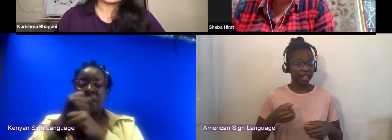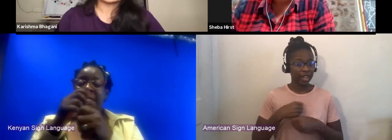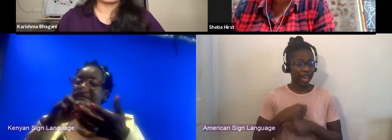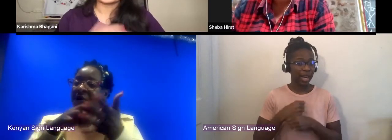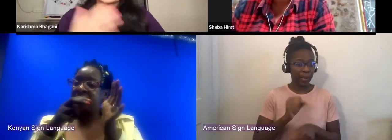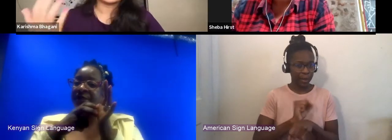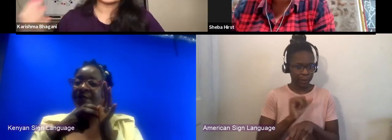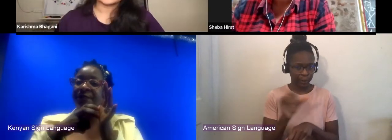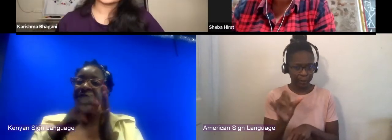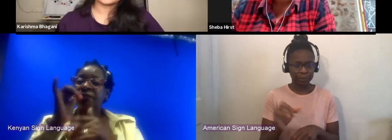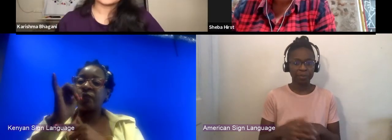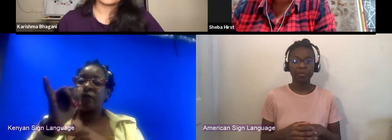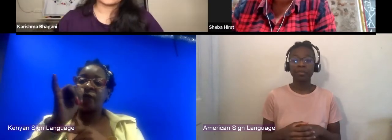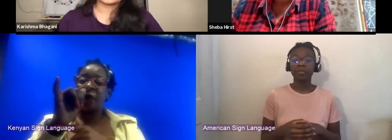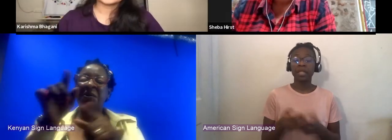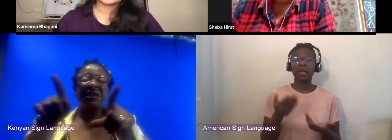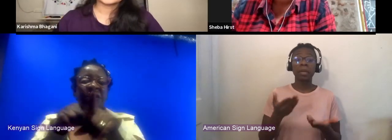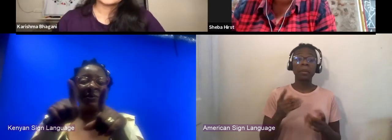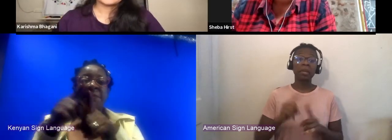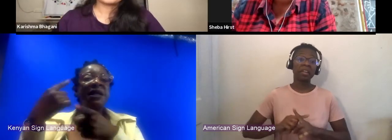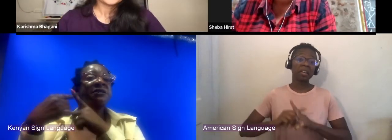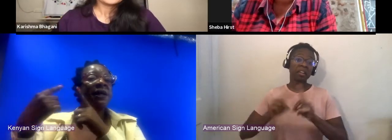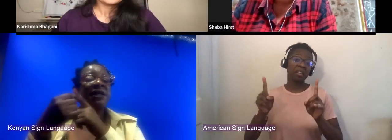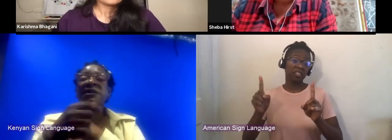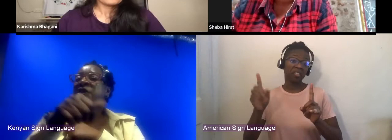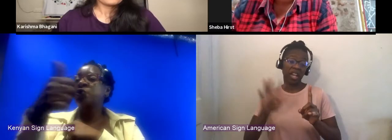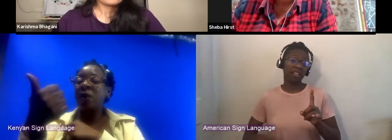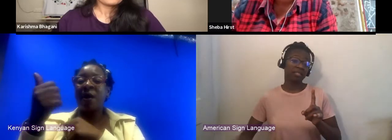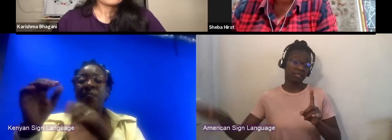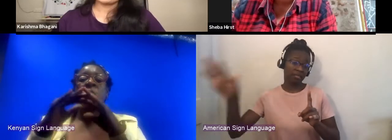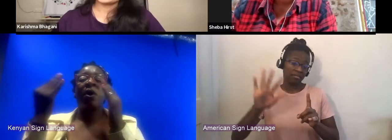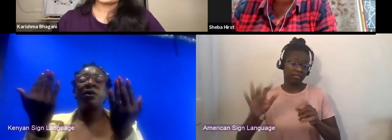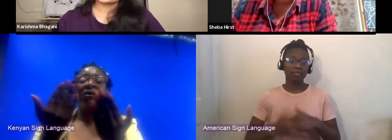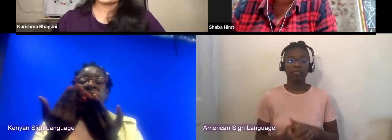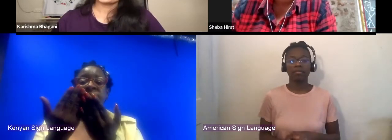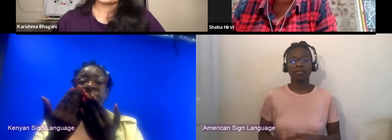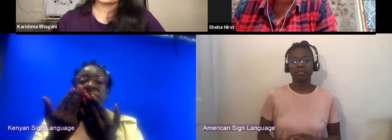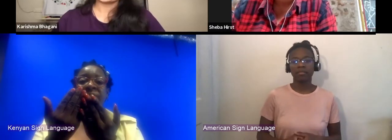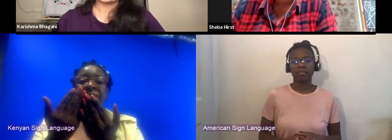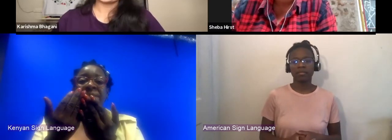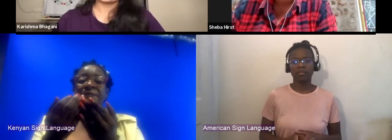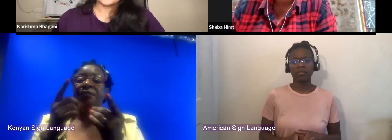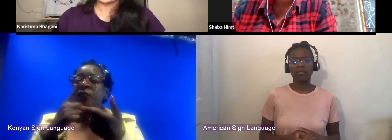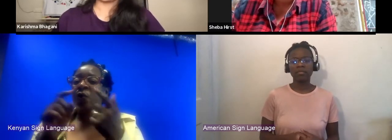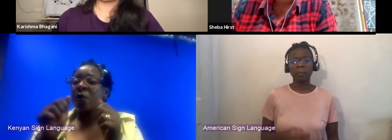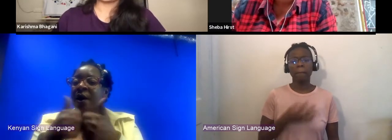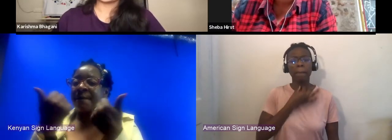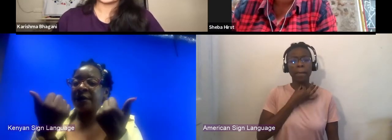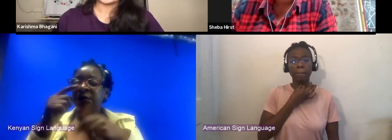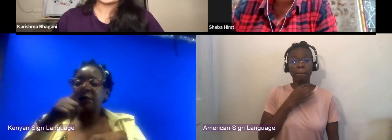the same experience elsewhere in the world. What happened when you went to do Broadway with "Tinga?"